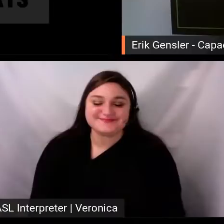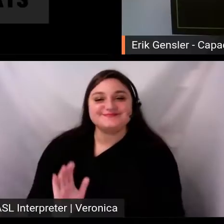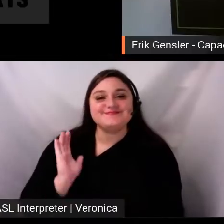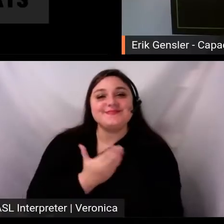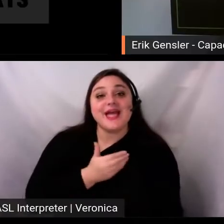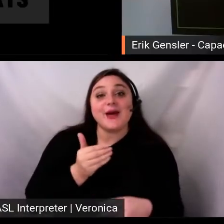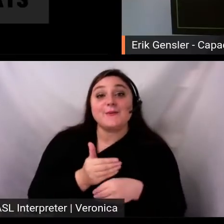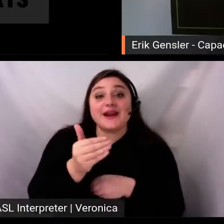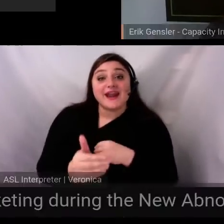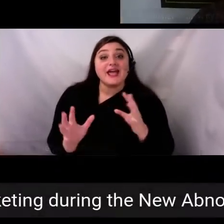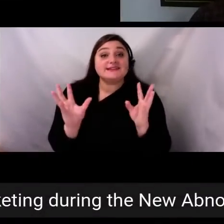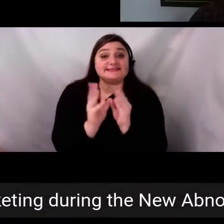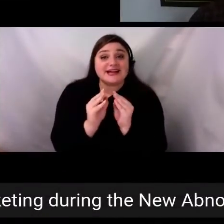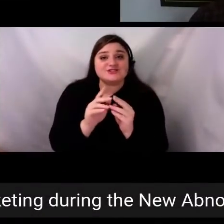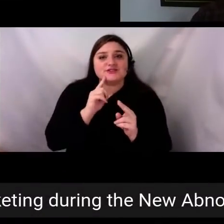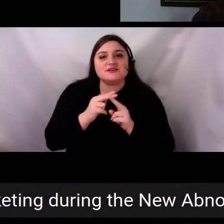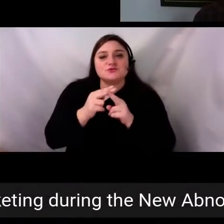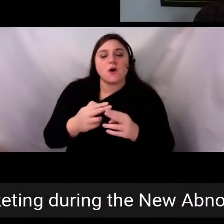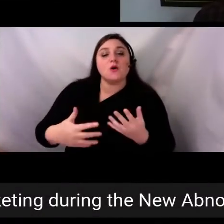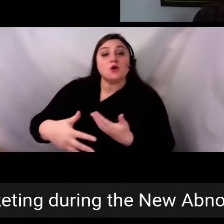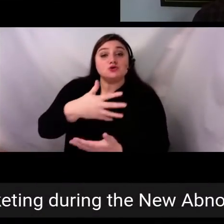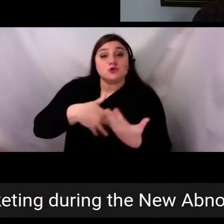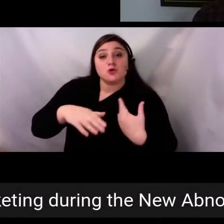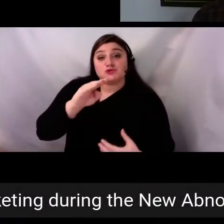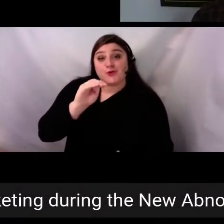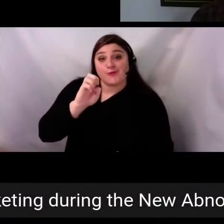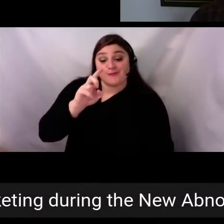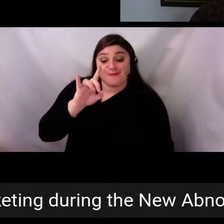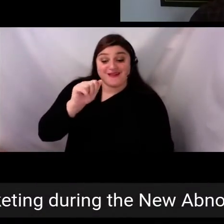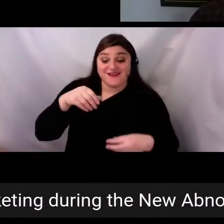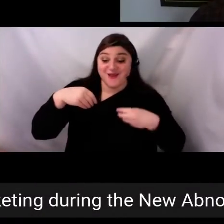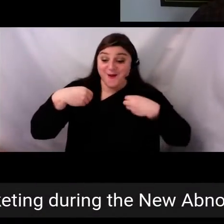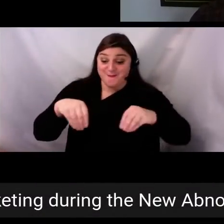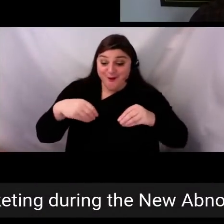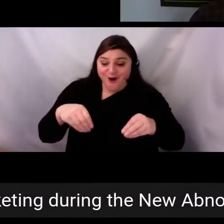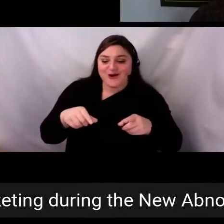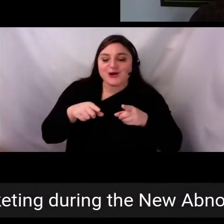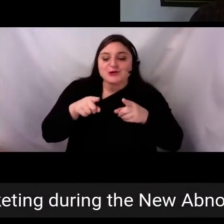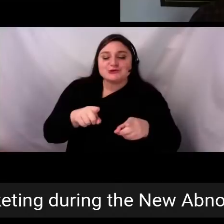social media marketing in....or, during, the new abnormal.